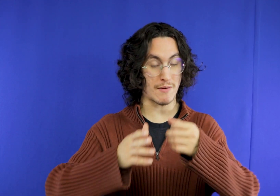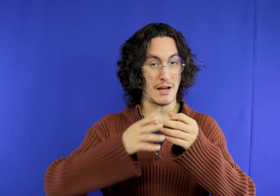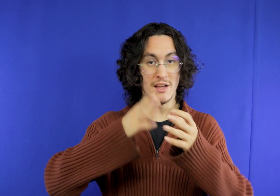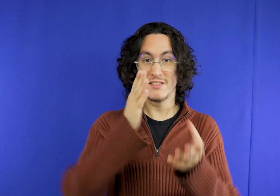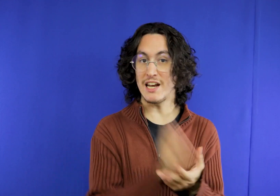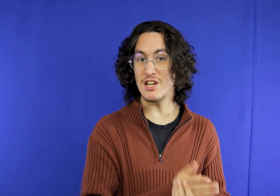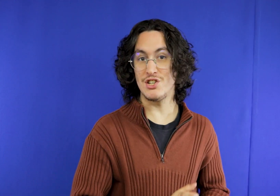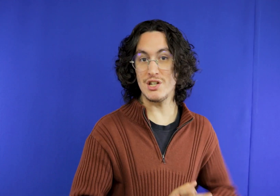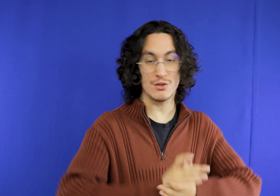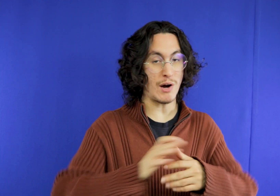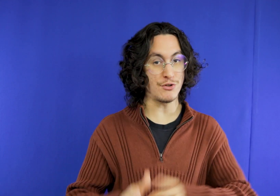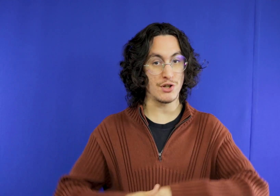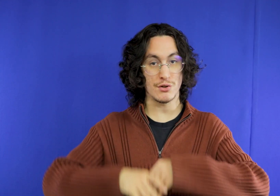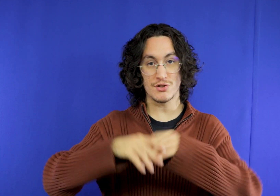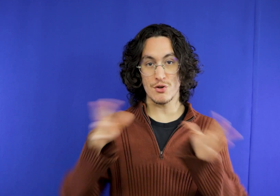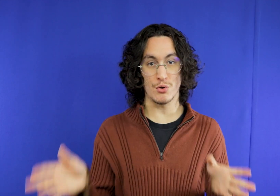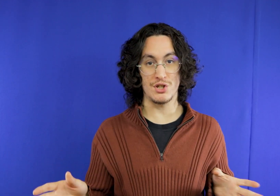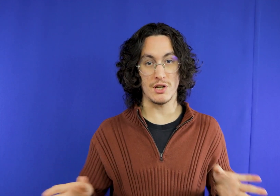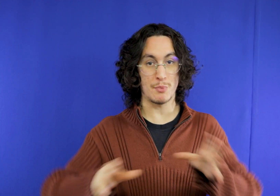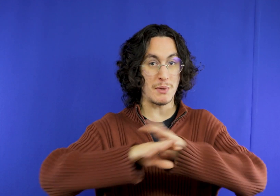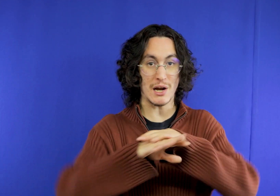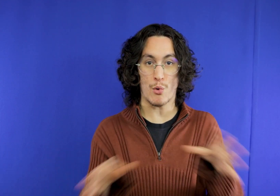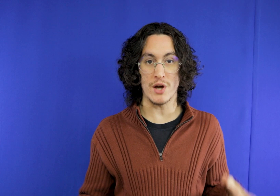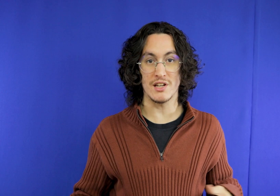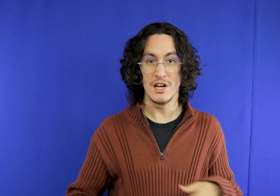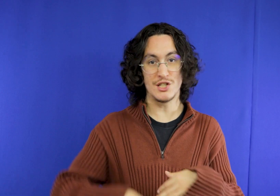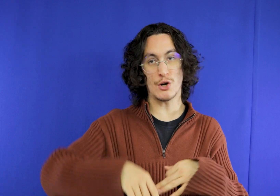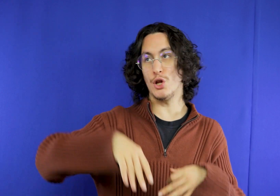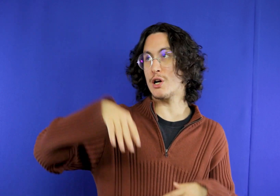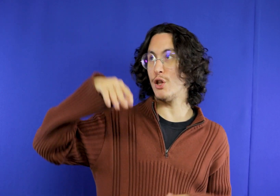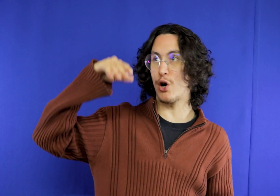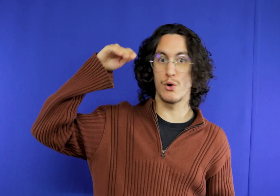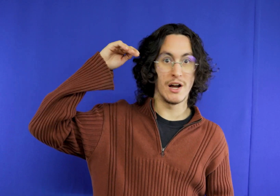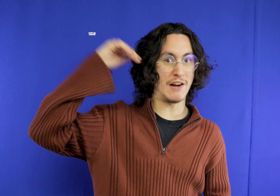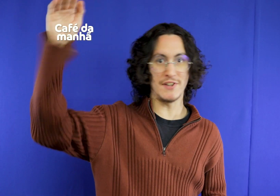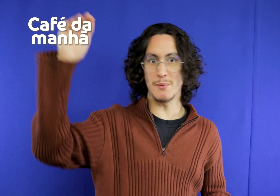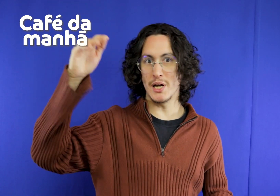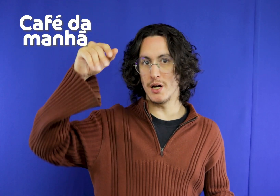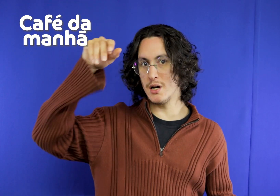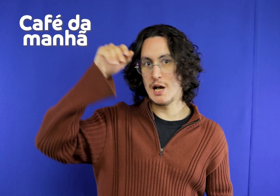is to say it will stay three days four days or 5 days first thing already put